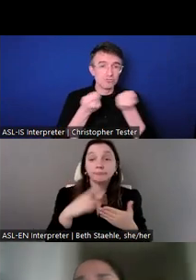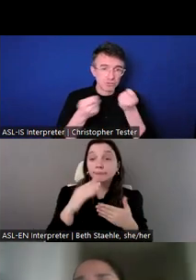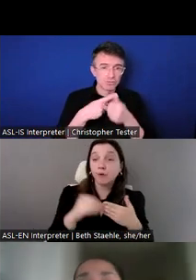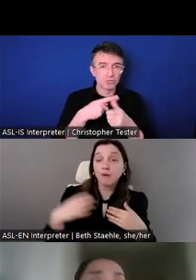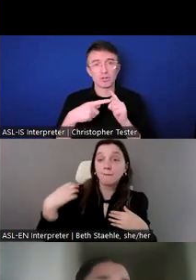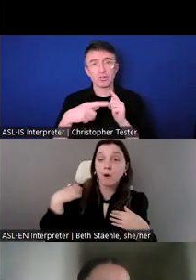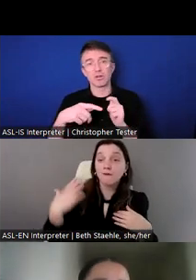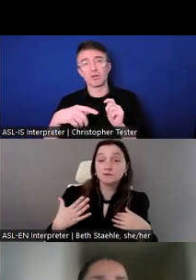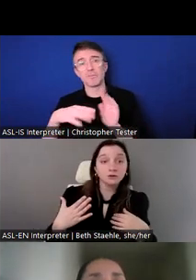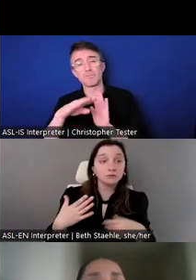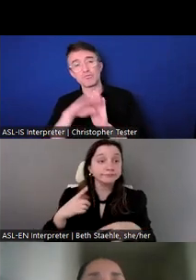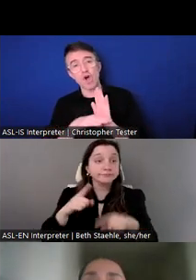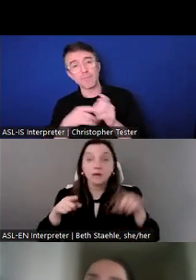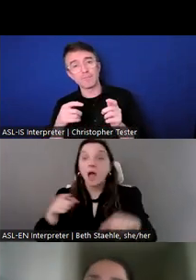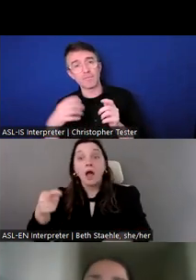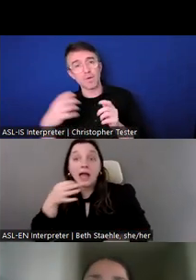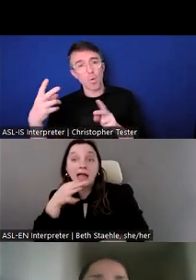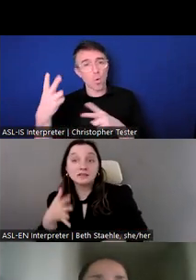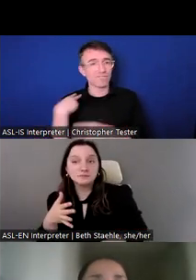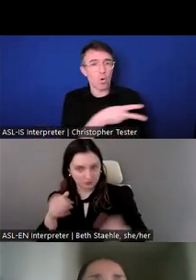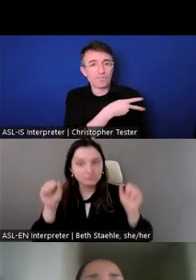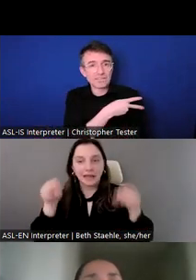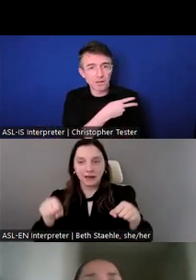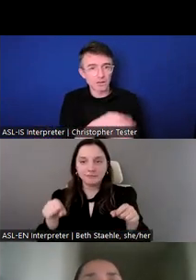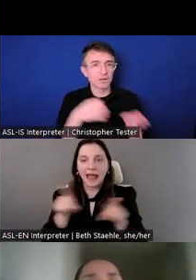experts. Those are just a few examples.